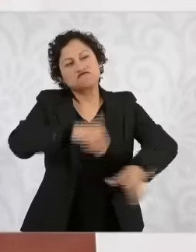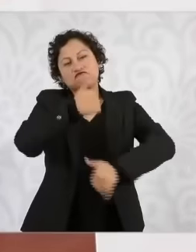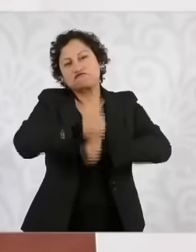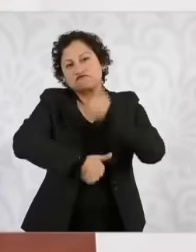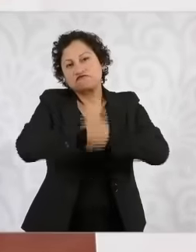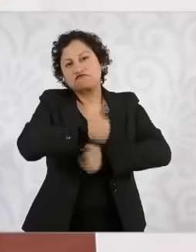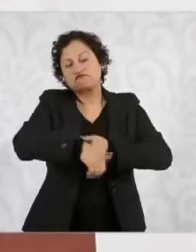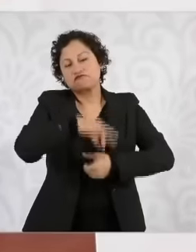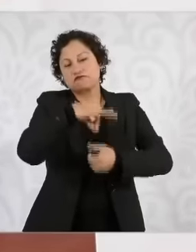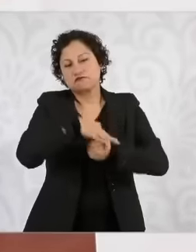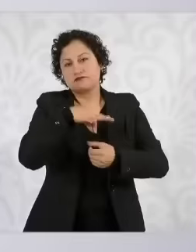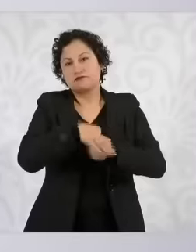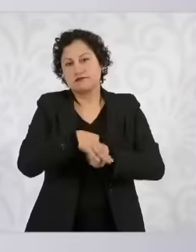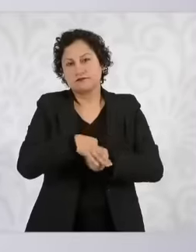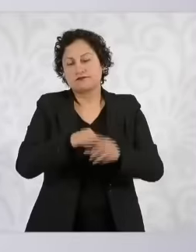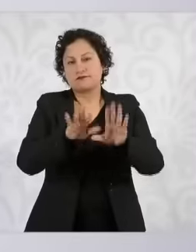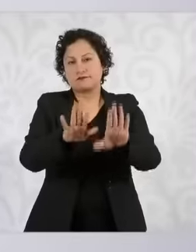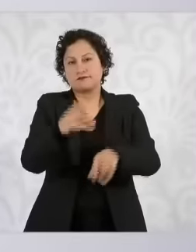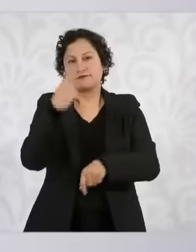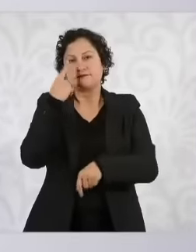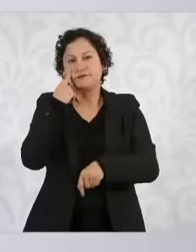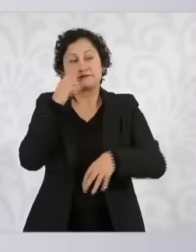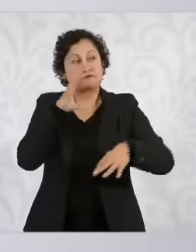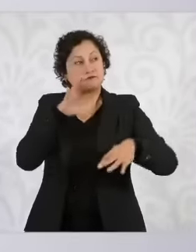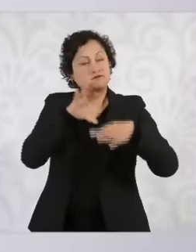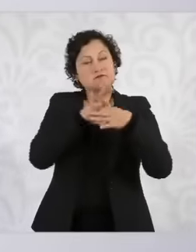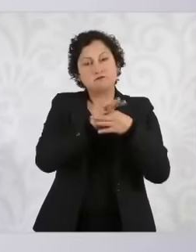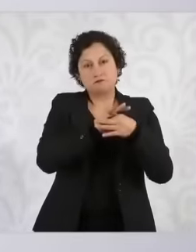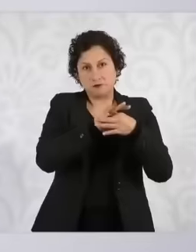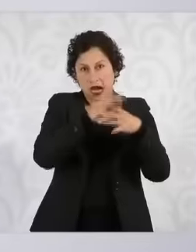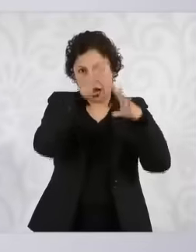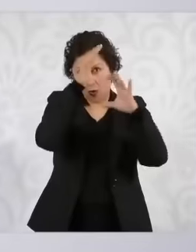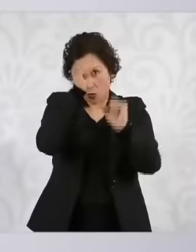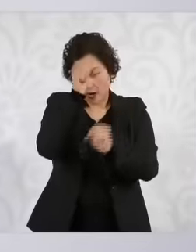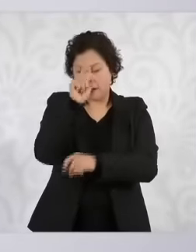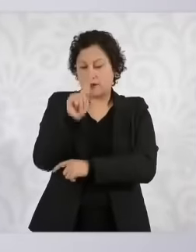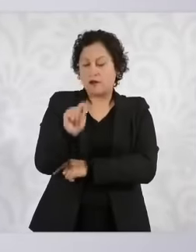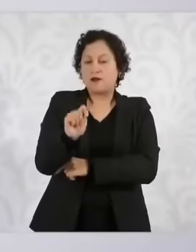in We saw the risk here with the American businessmen and women,